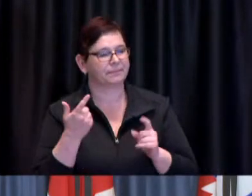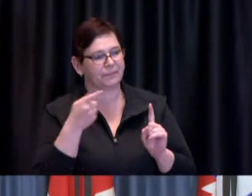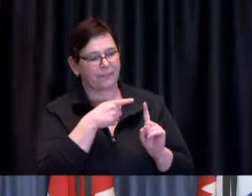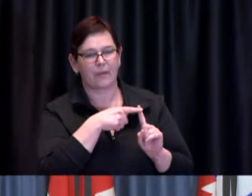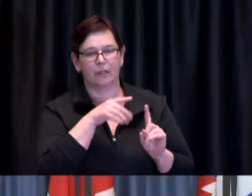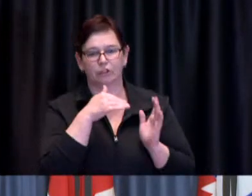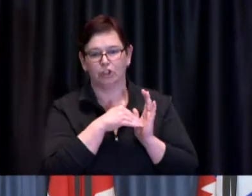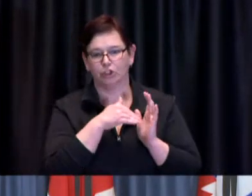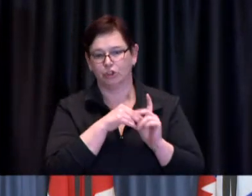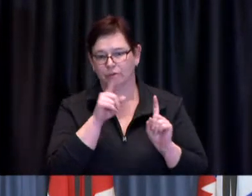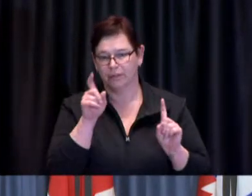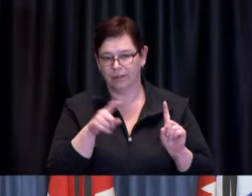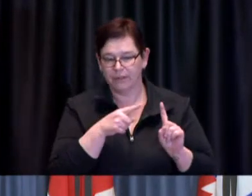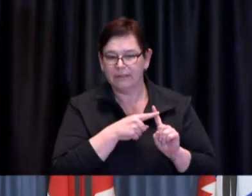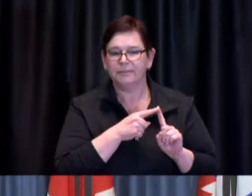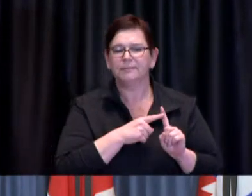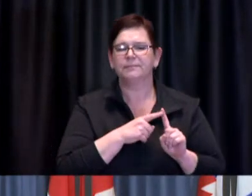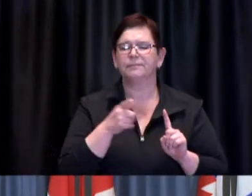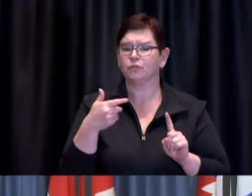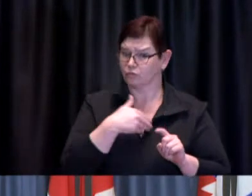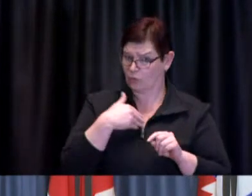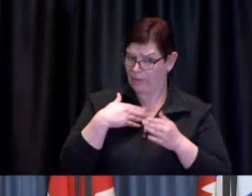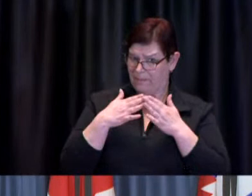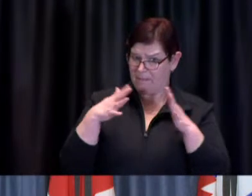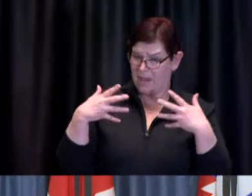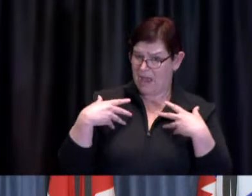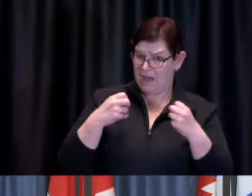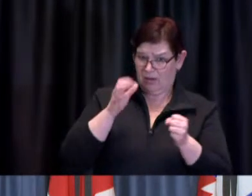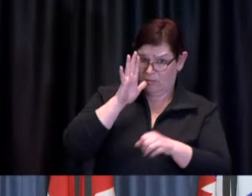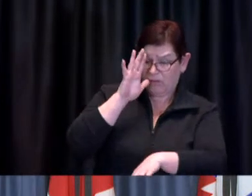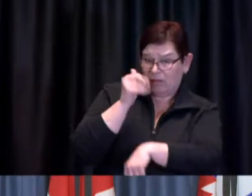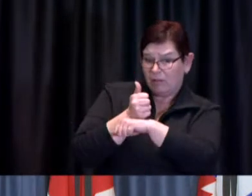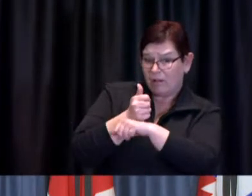to having mobile vaccination clinics at workplaces.